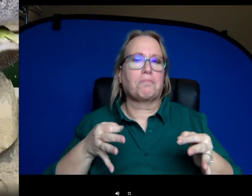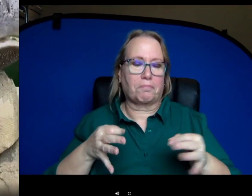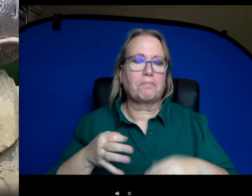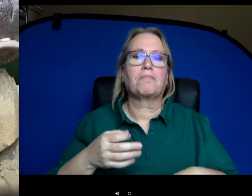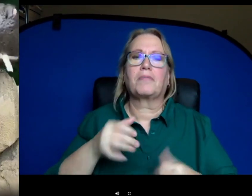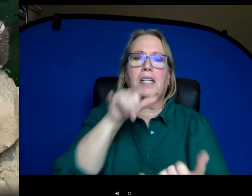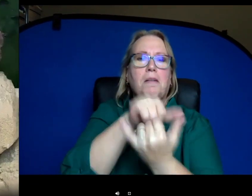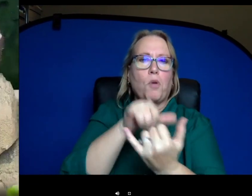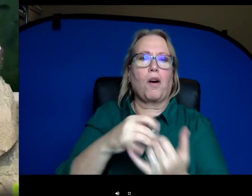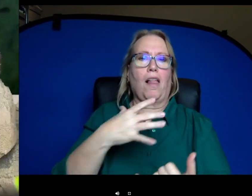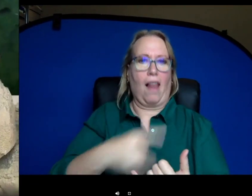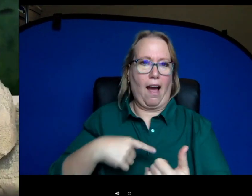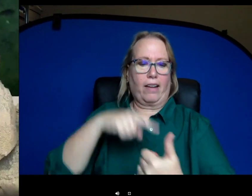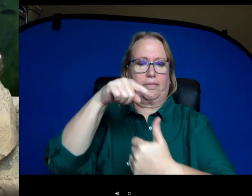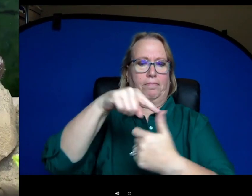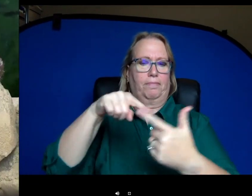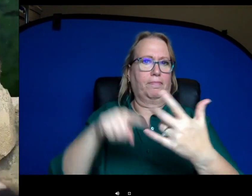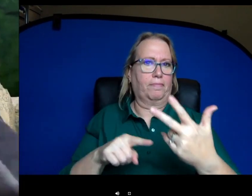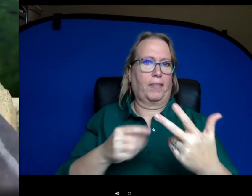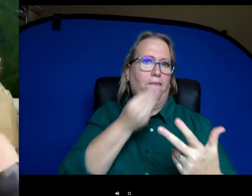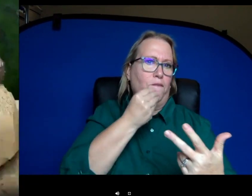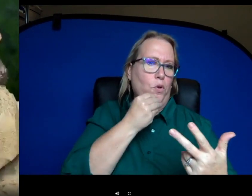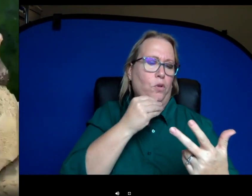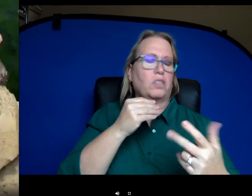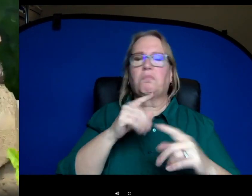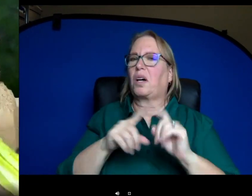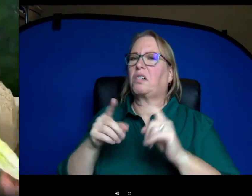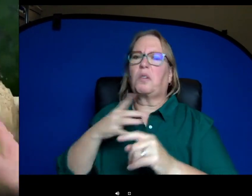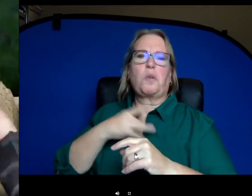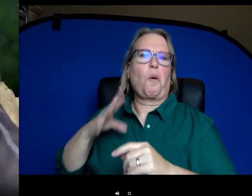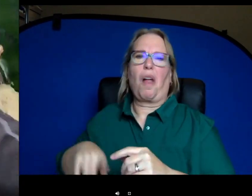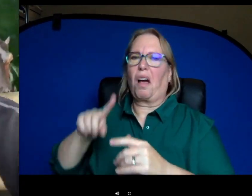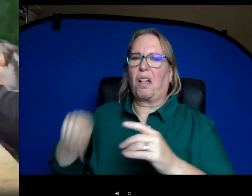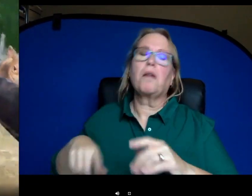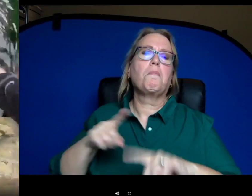do like certain foods more than others but overall they are not picky. So